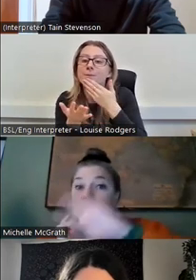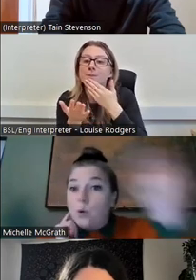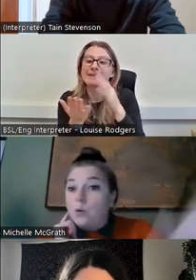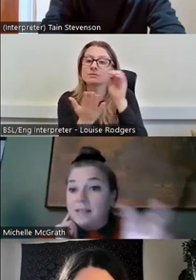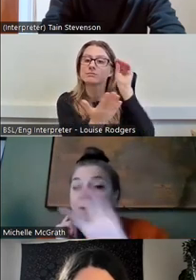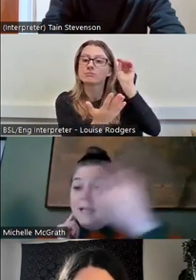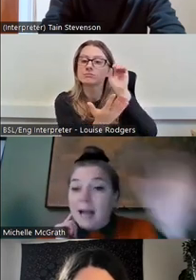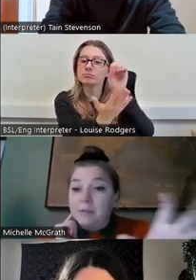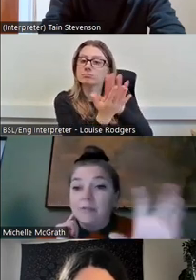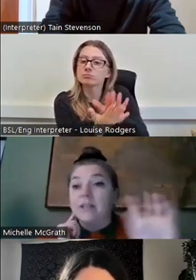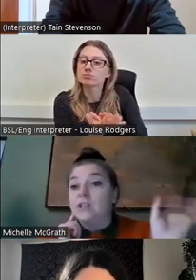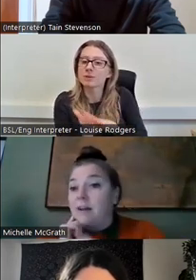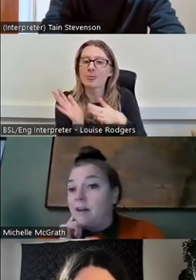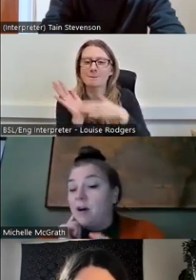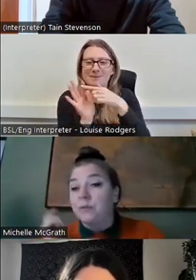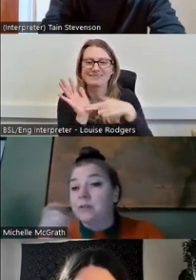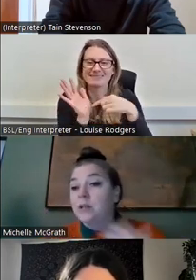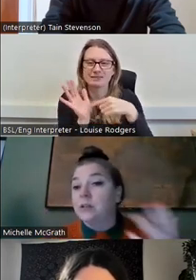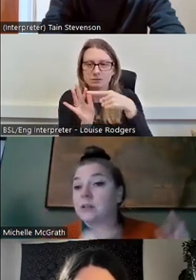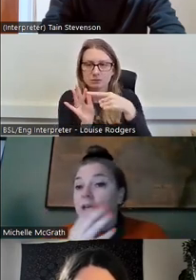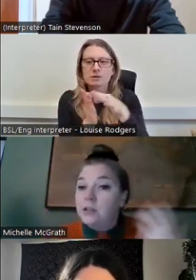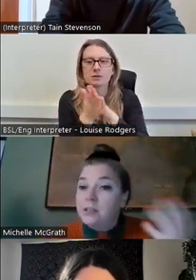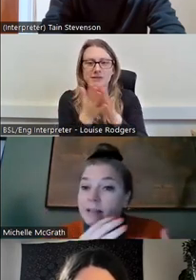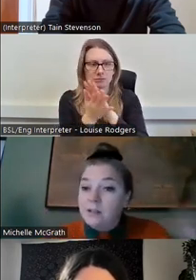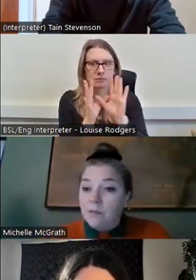can record this and we can capture everything and share it afterwards, so you can take these